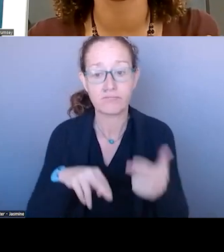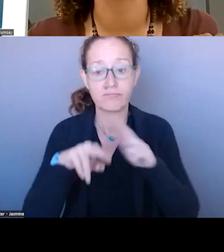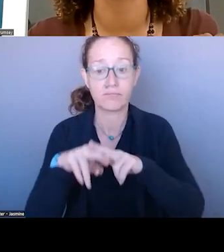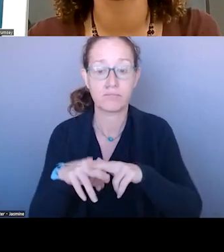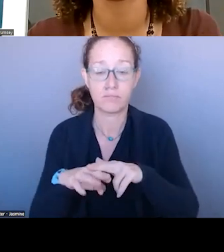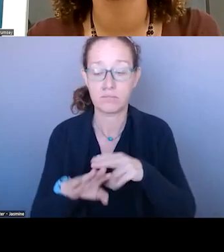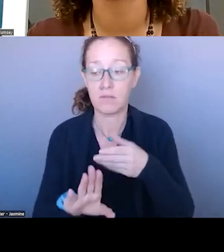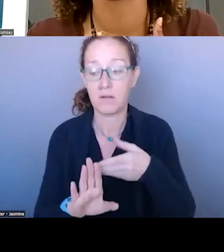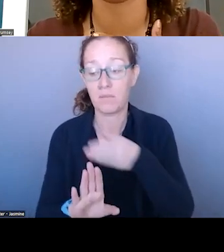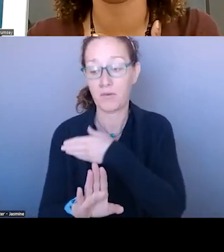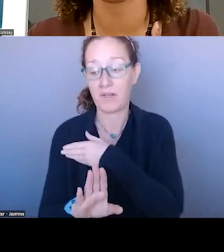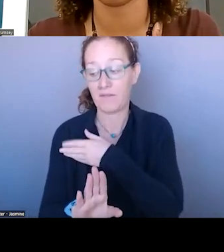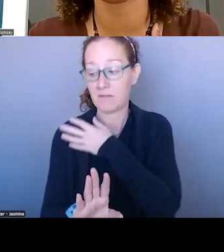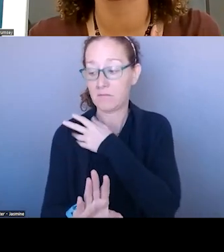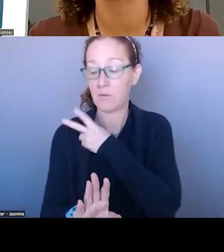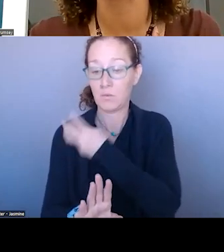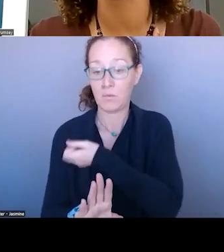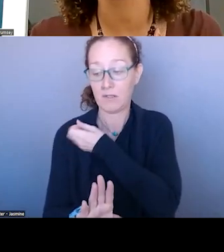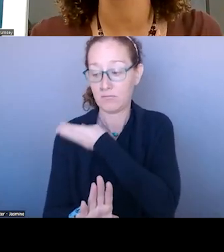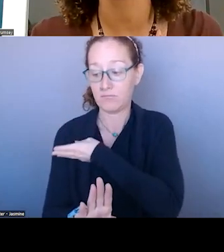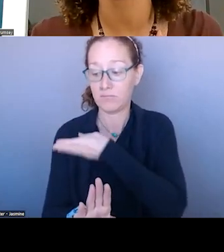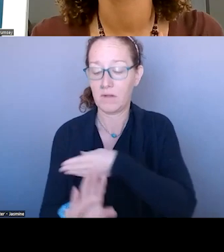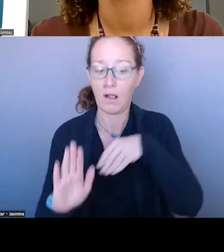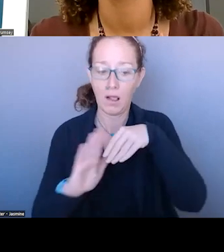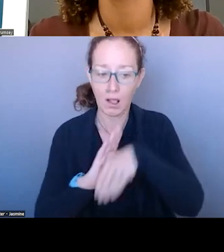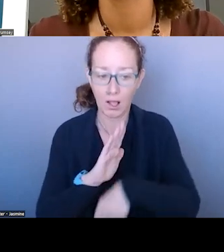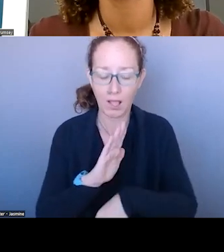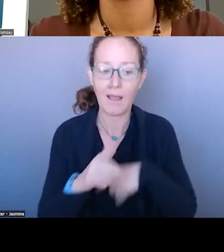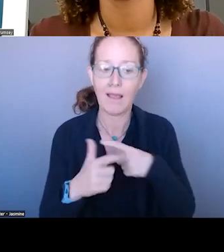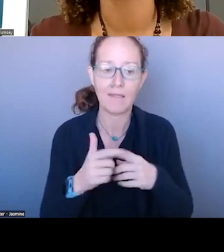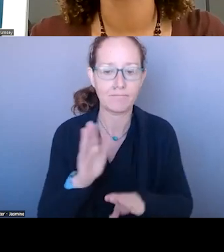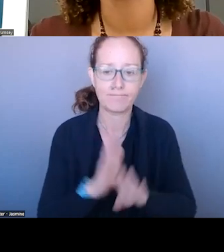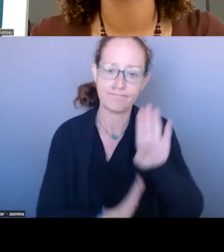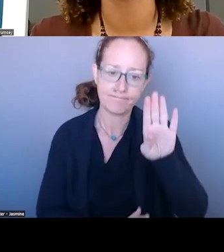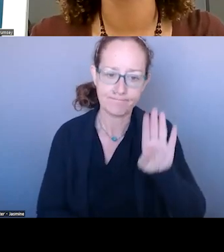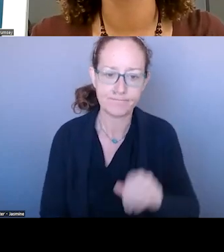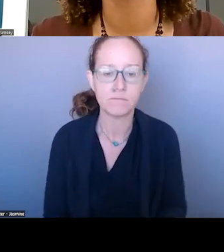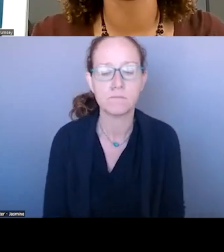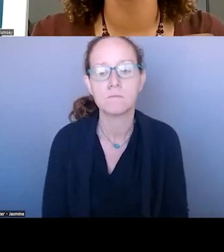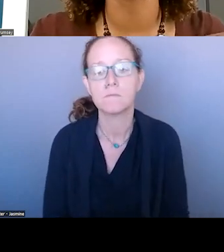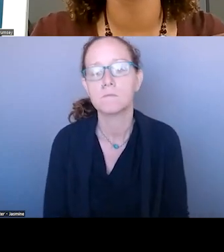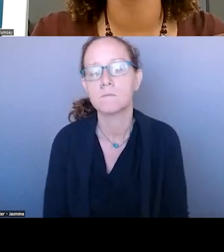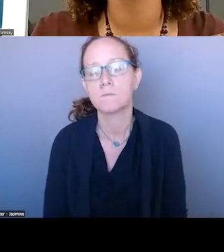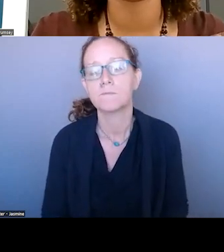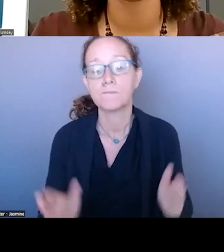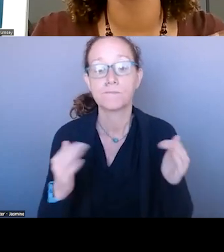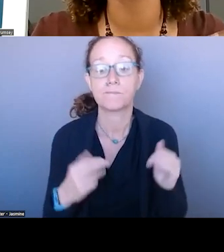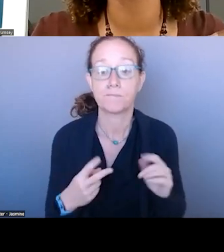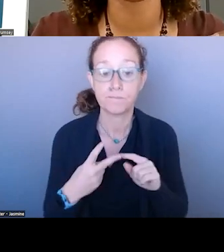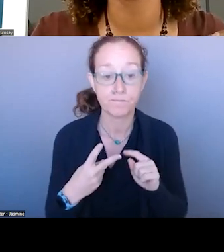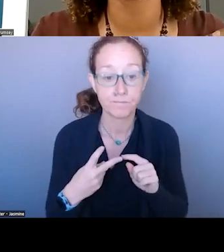THE NEXT PIECE OF NEWS FROM THE NEXT SLIDE IS NOTING THAT IN THE